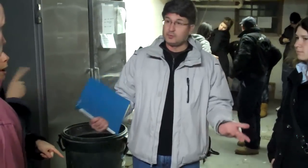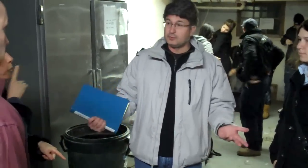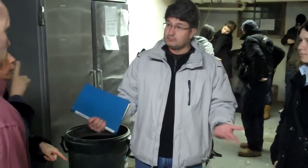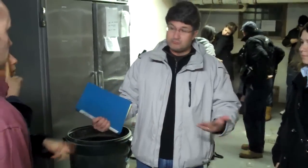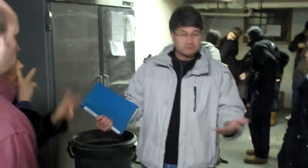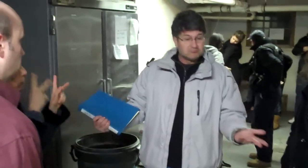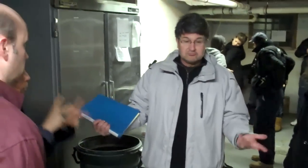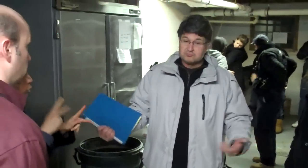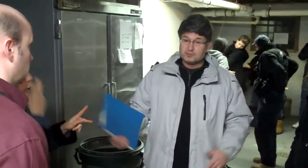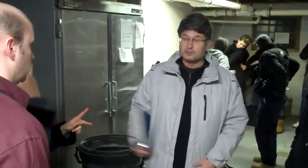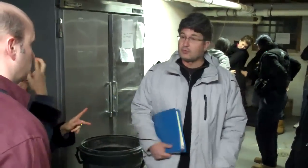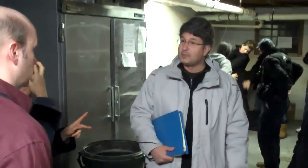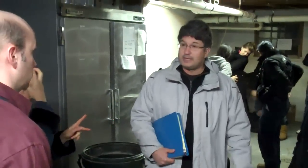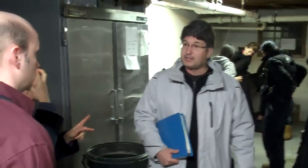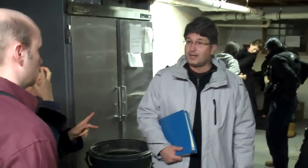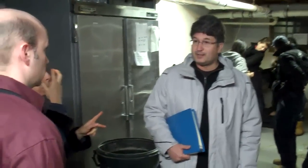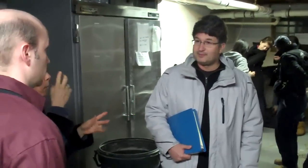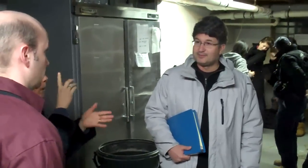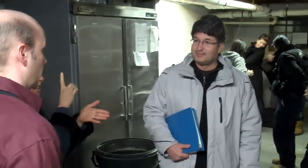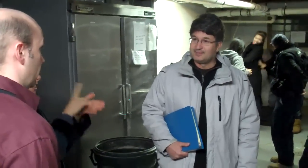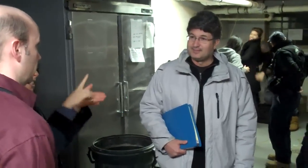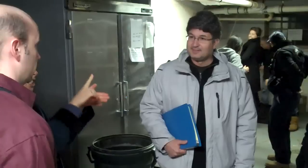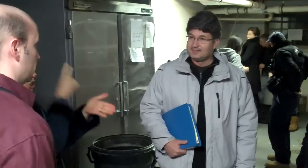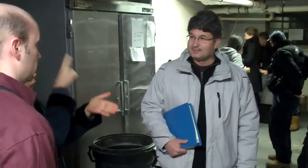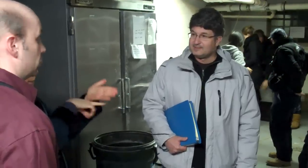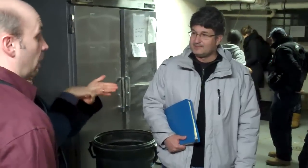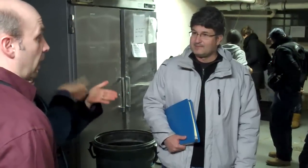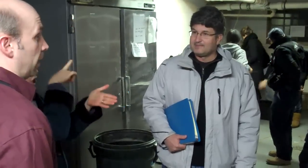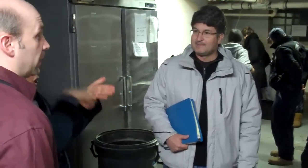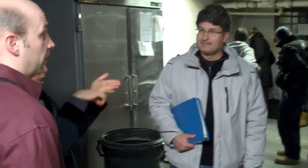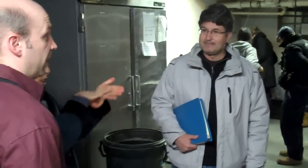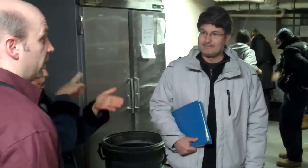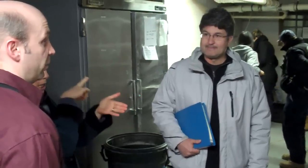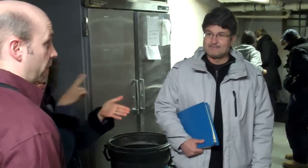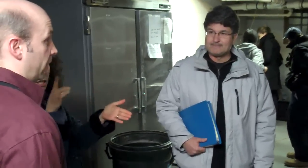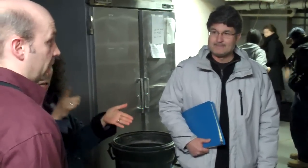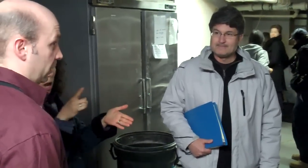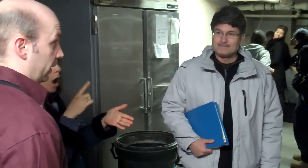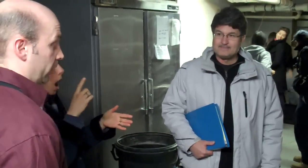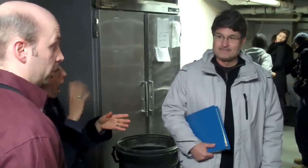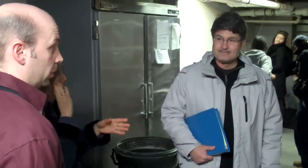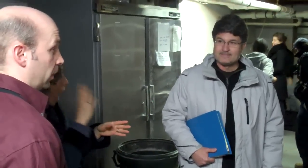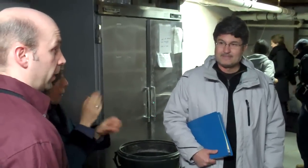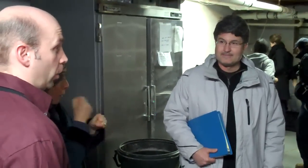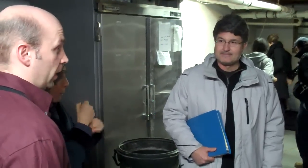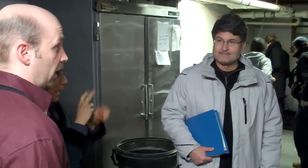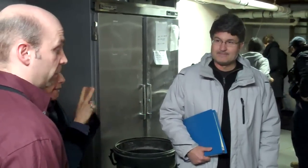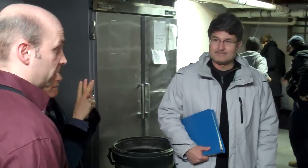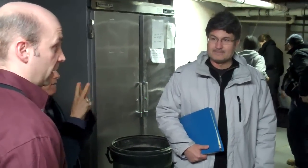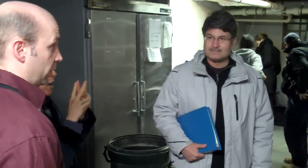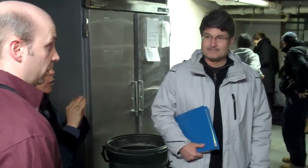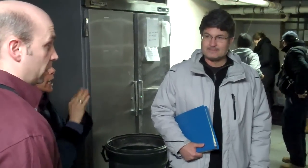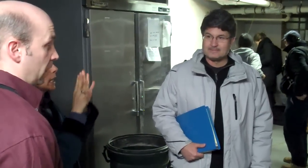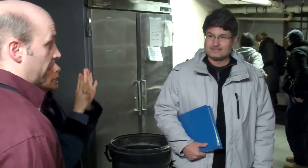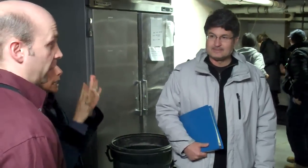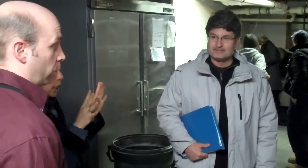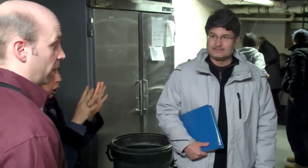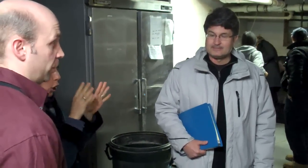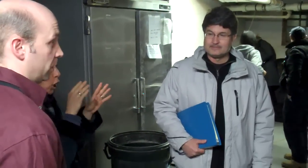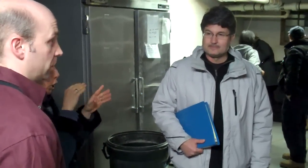You're a reasonable discriminating guy. I'm going to make it very clear in our conversation with my questions